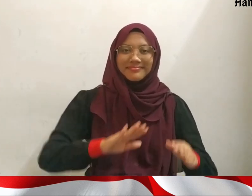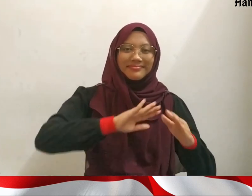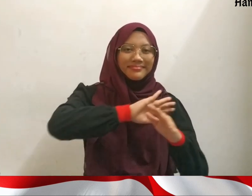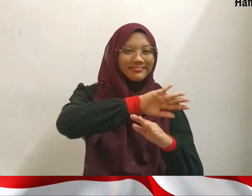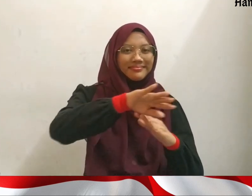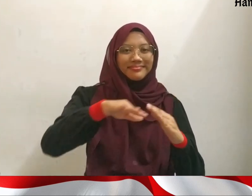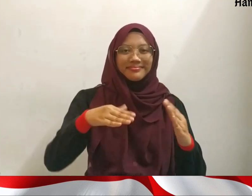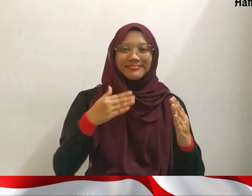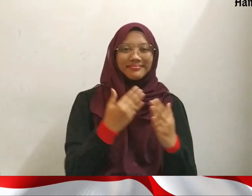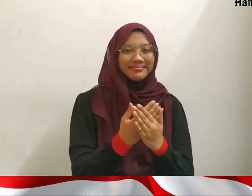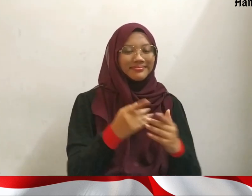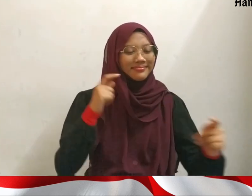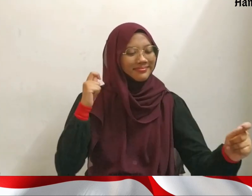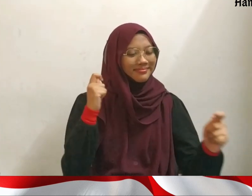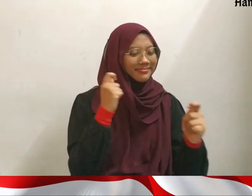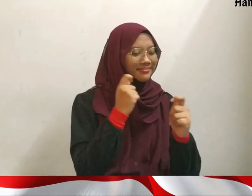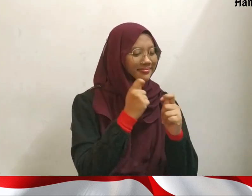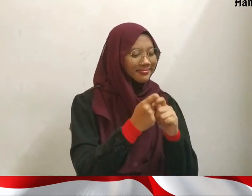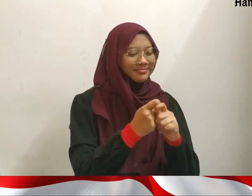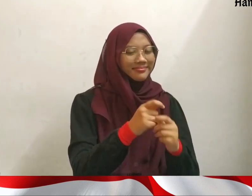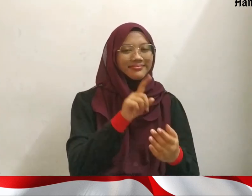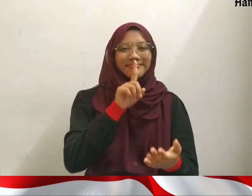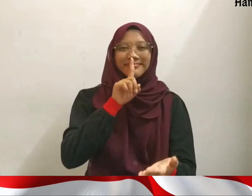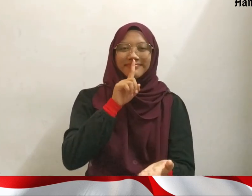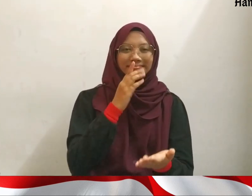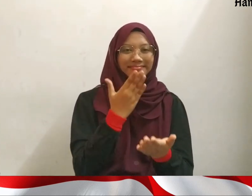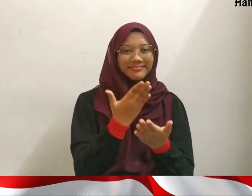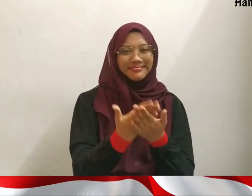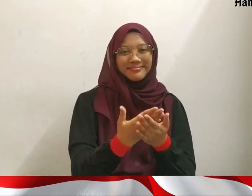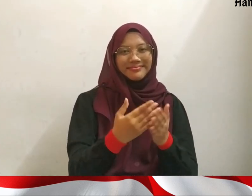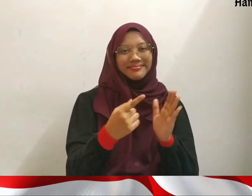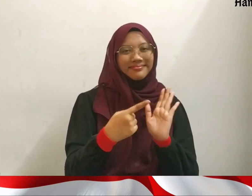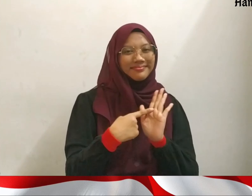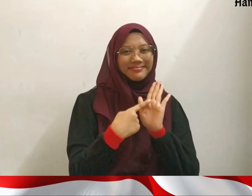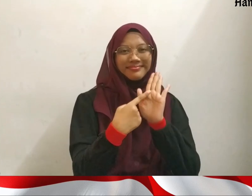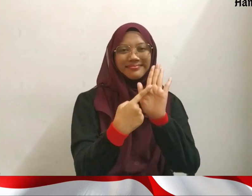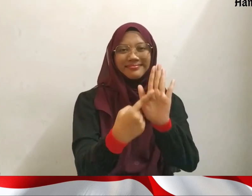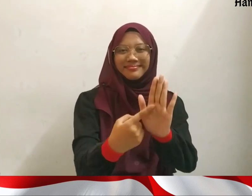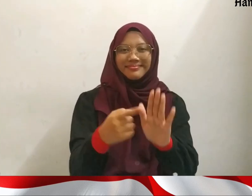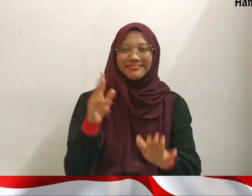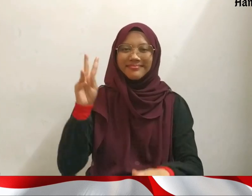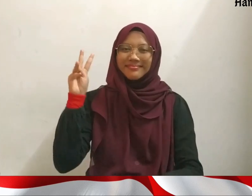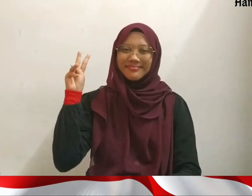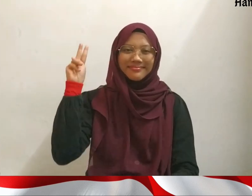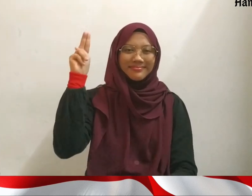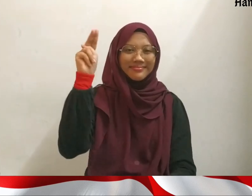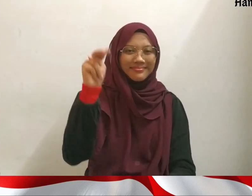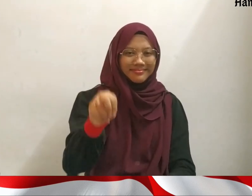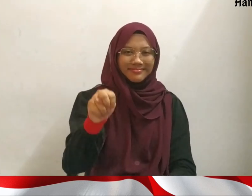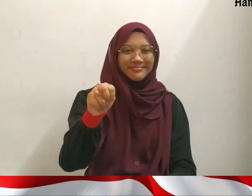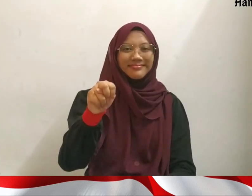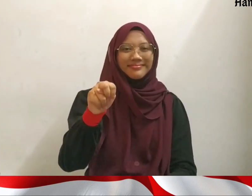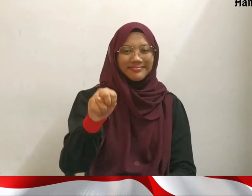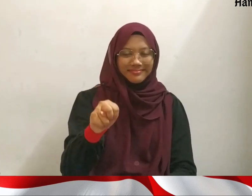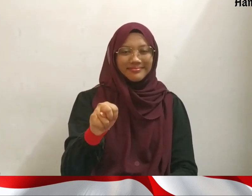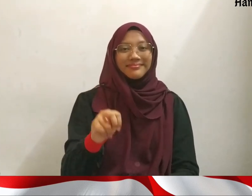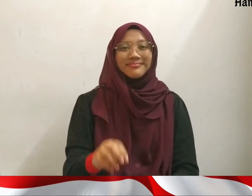Everything will prevail sooner than later